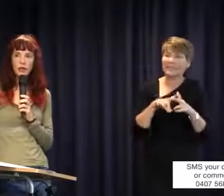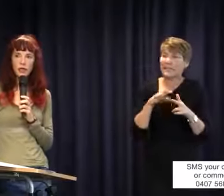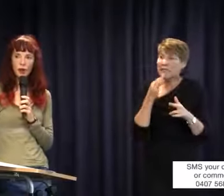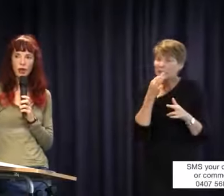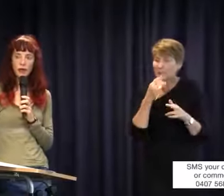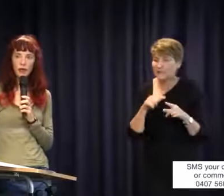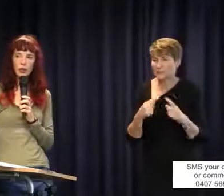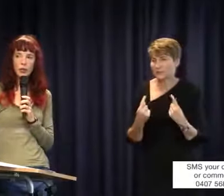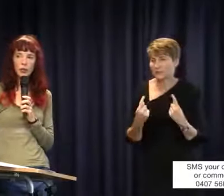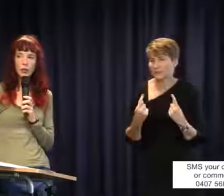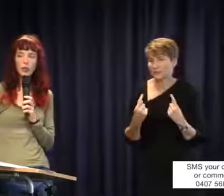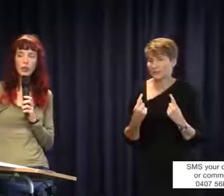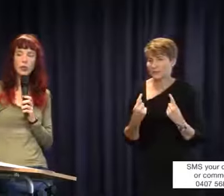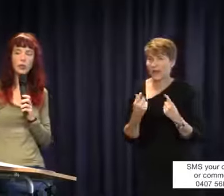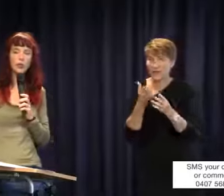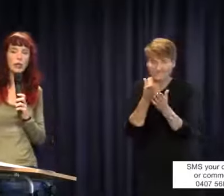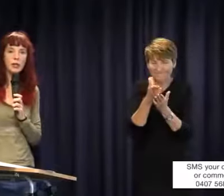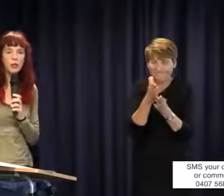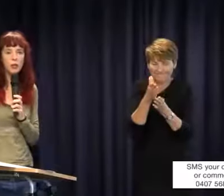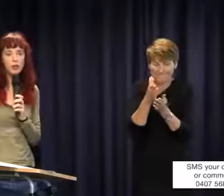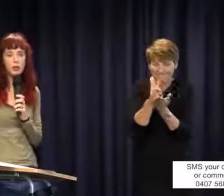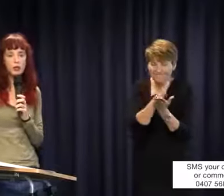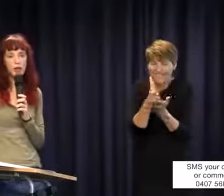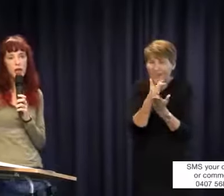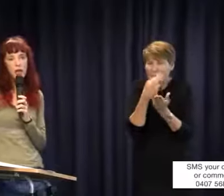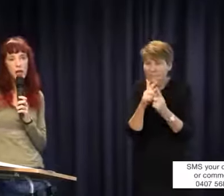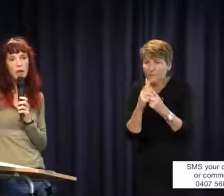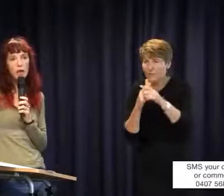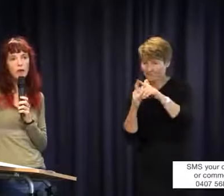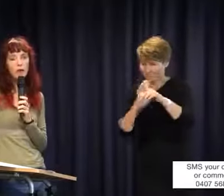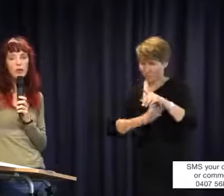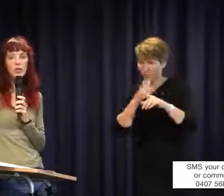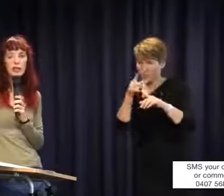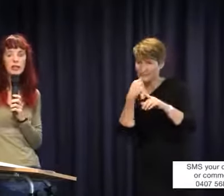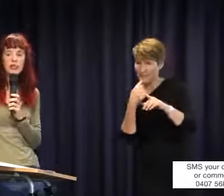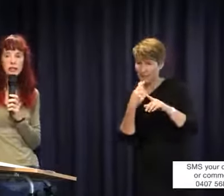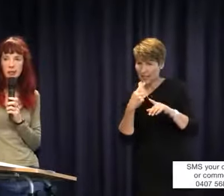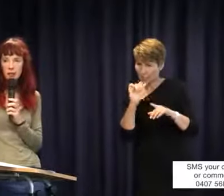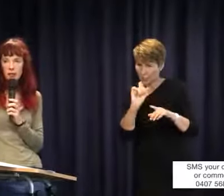than not have it. It was interesting you said Auslan is her preference. If Auslan is easier